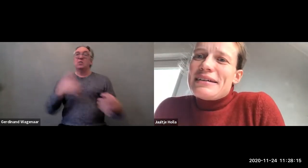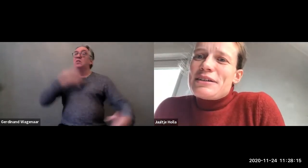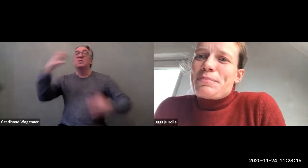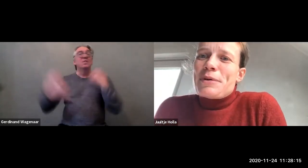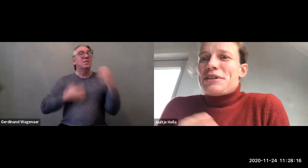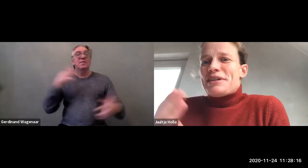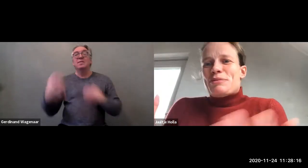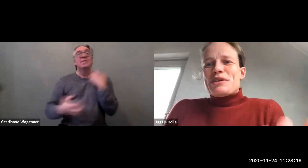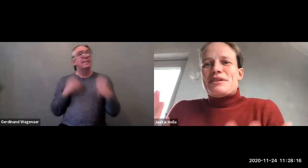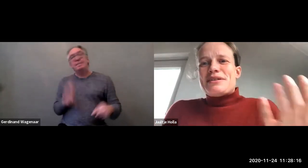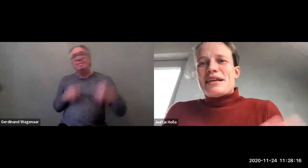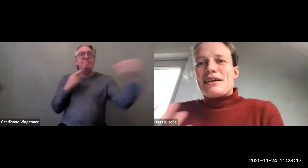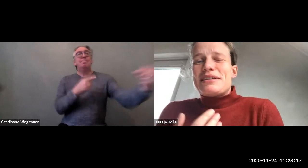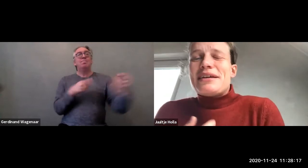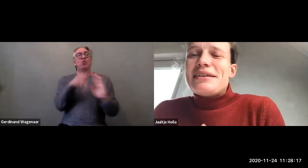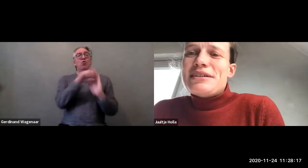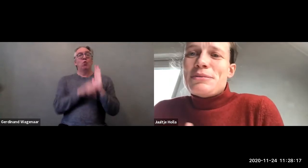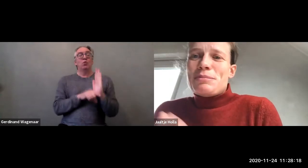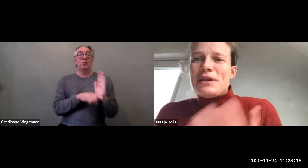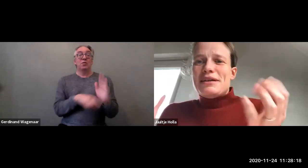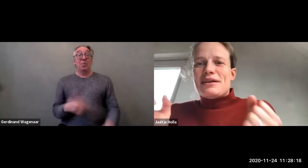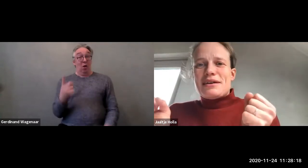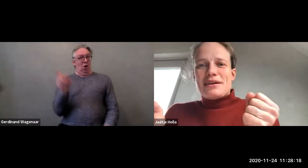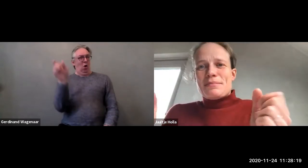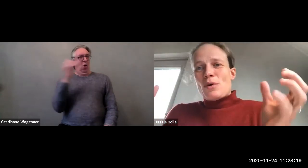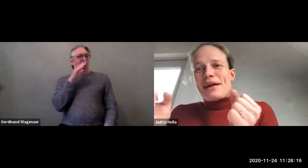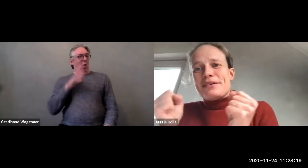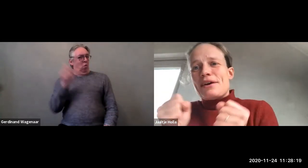And this person was telling us that she would be held down